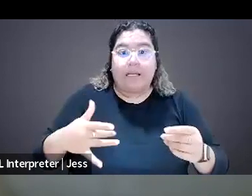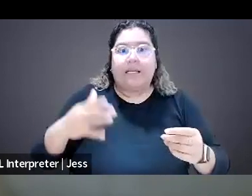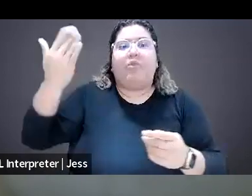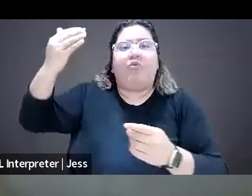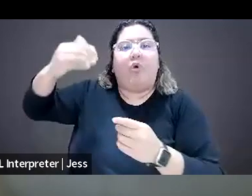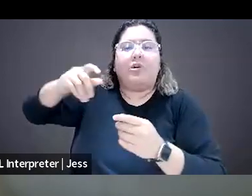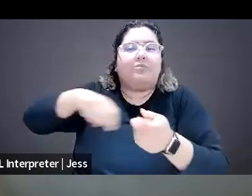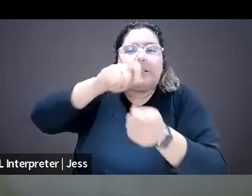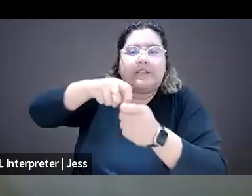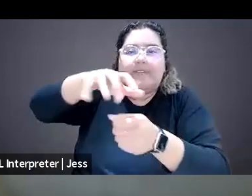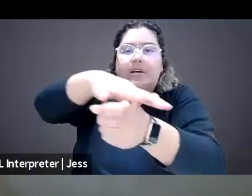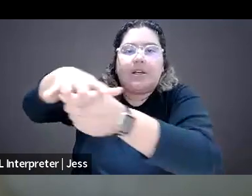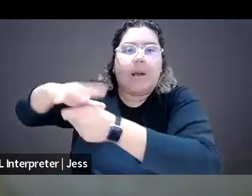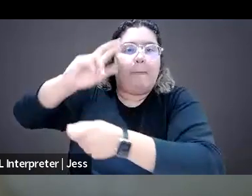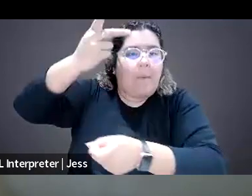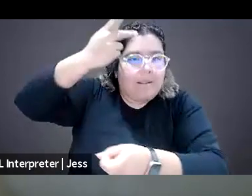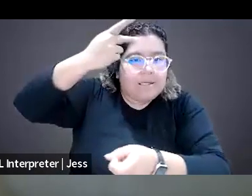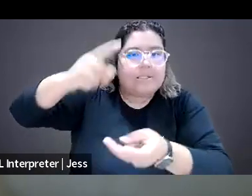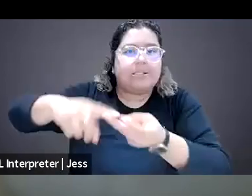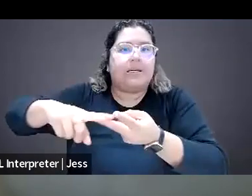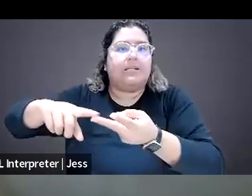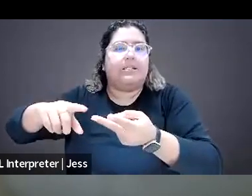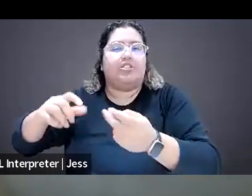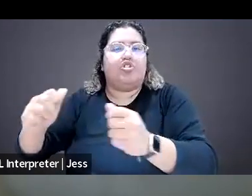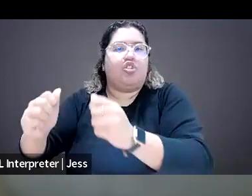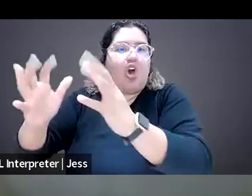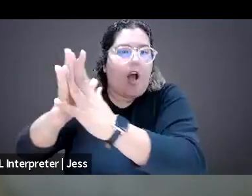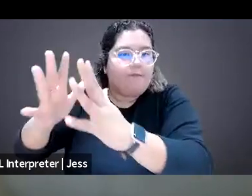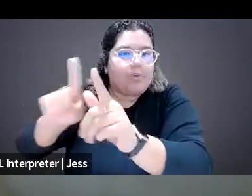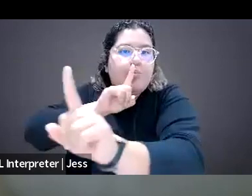conflict reporting, et cetera. And now, you're right,